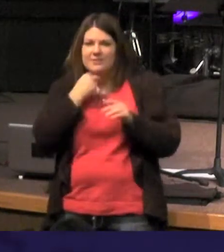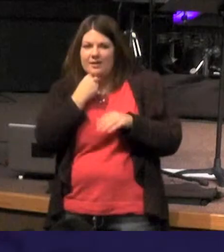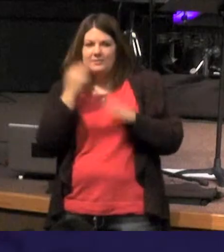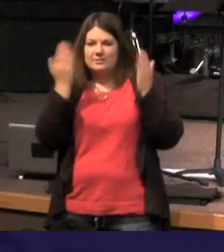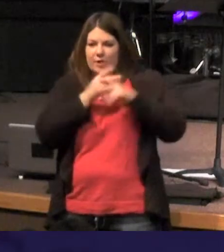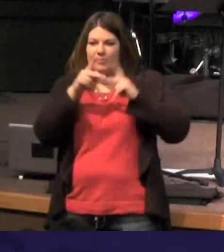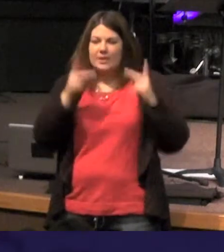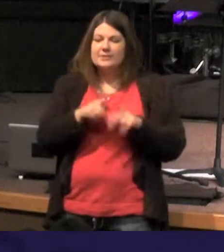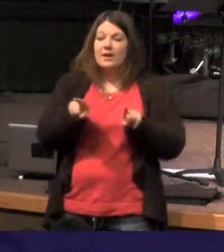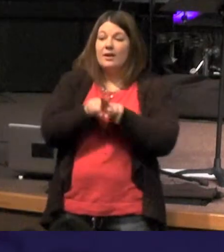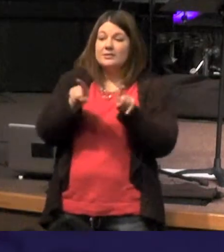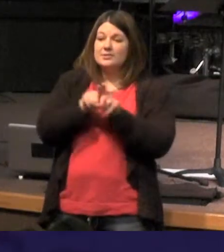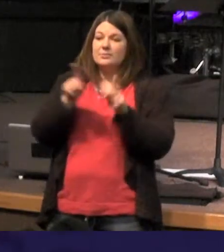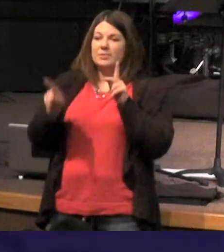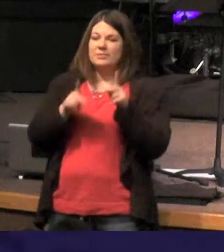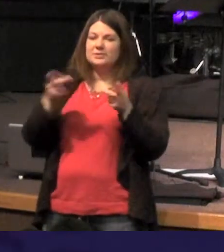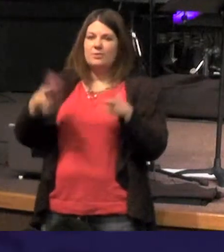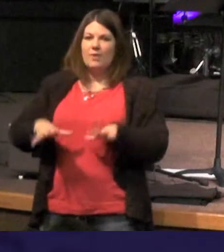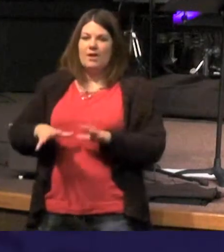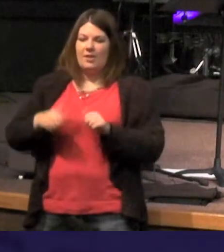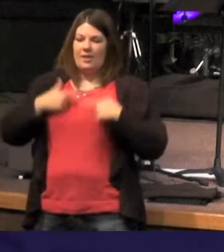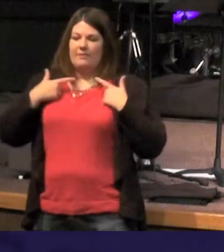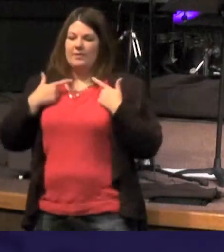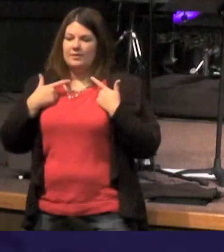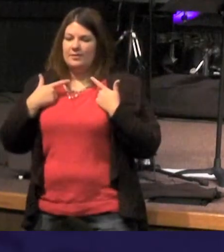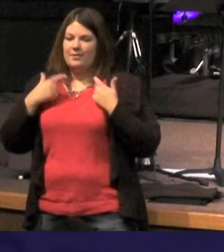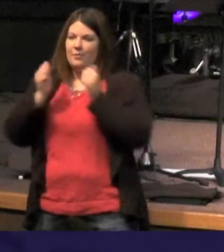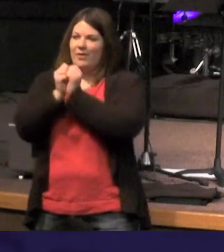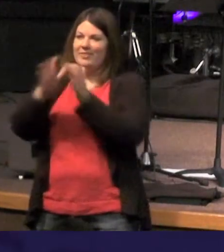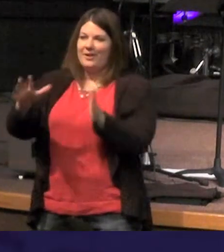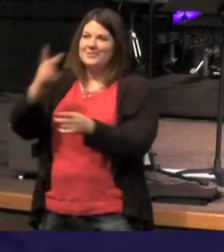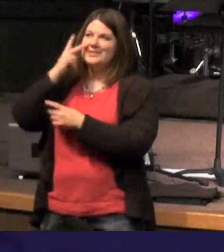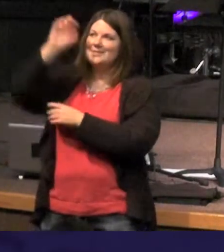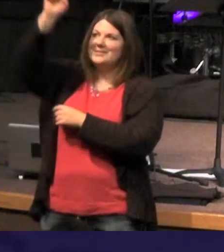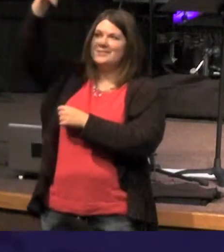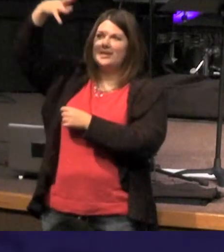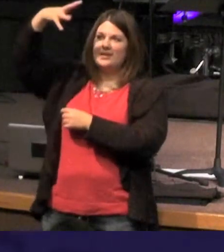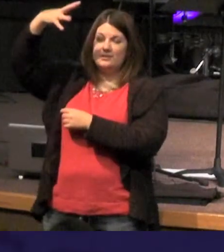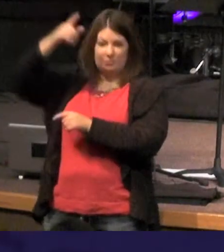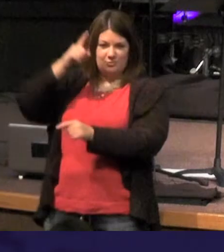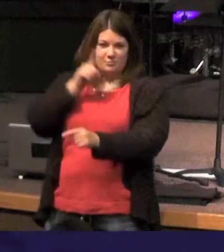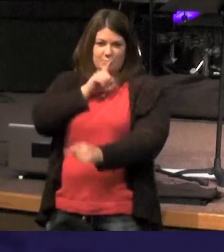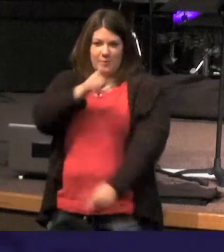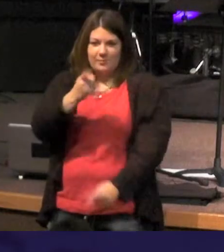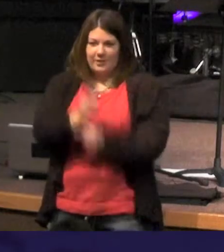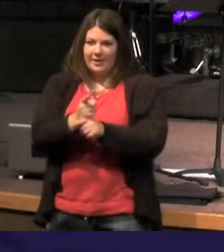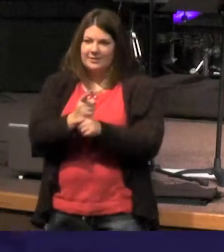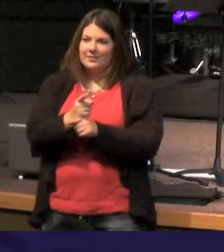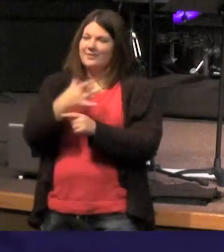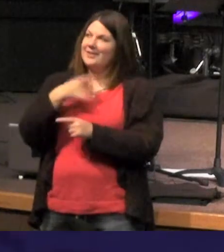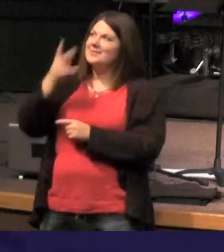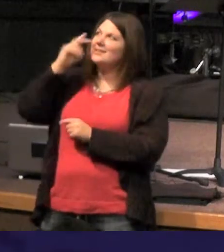but also most people don't like to live constantly without seeing the Sun but you're not true it's nice when the Sun comes out